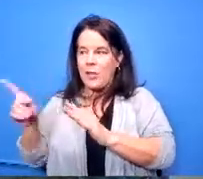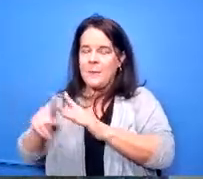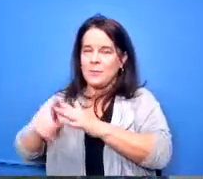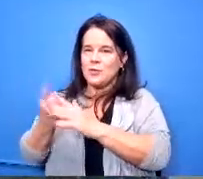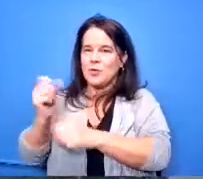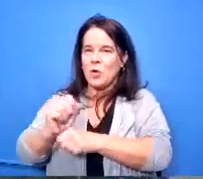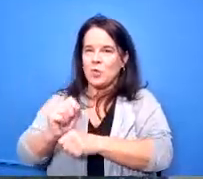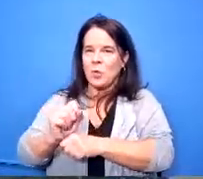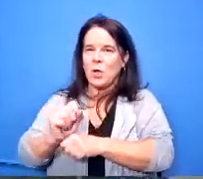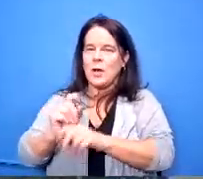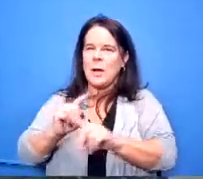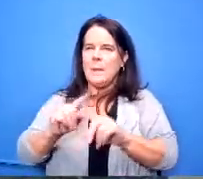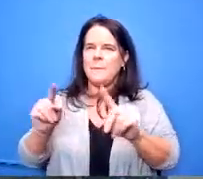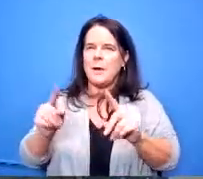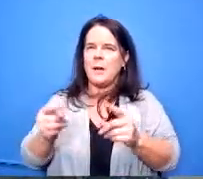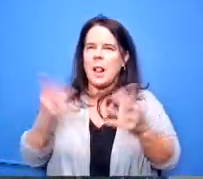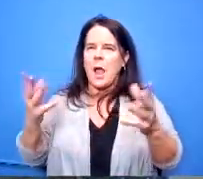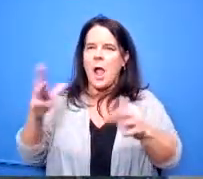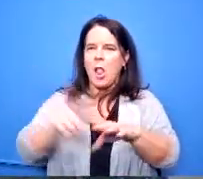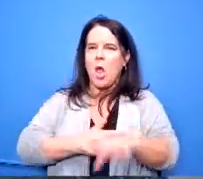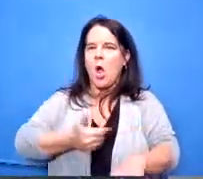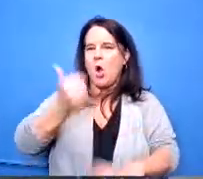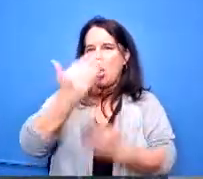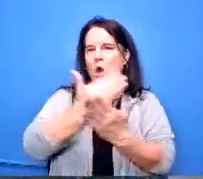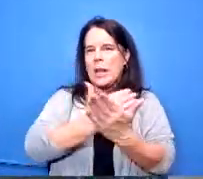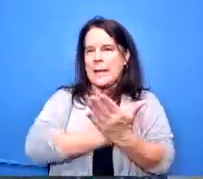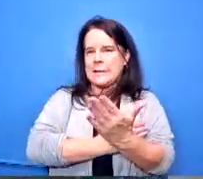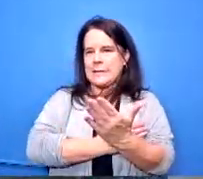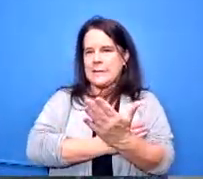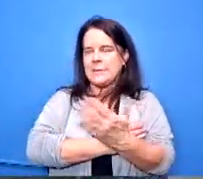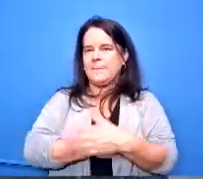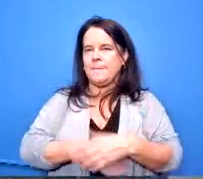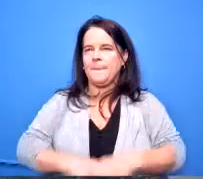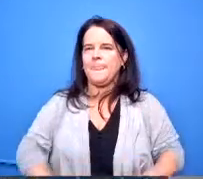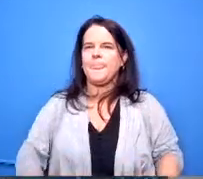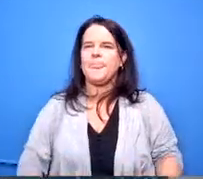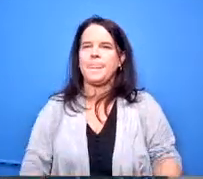um but yeah there's a much longer list that is for purely for review did i answer the question